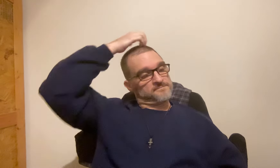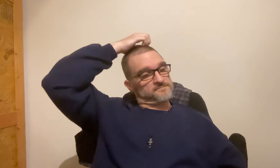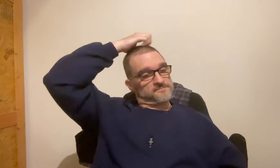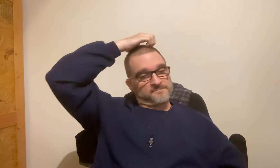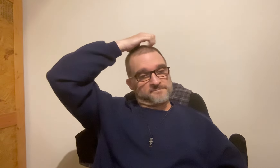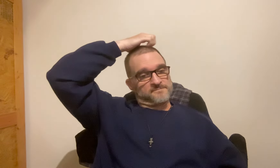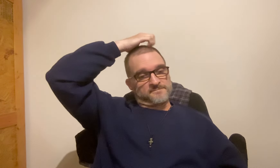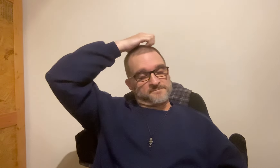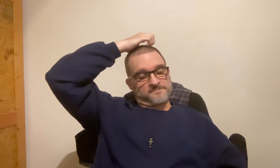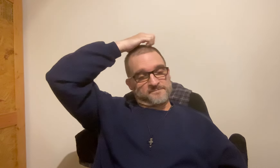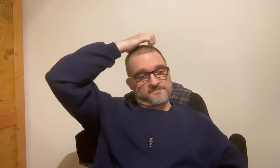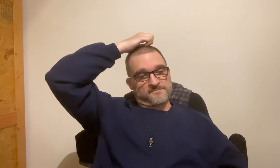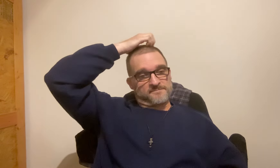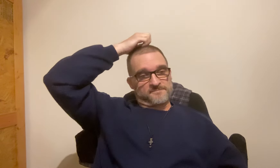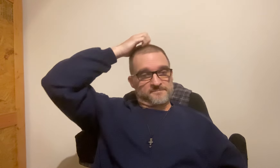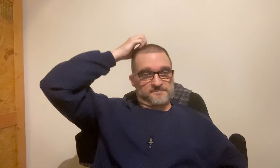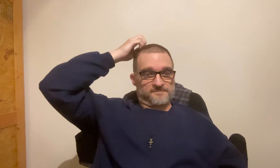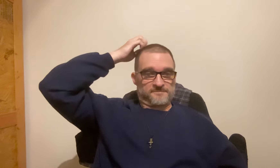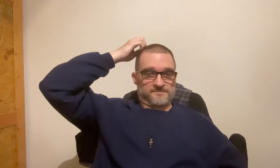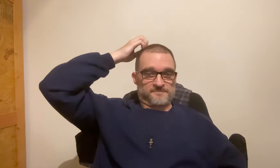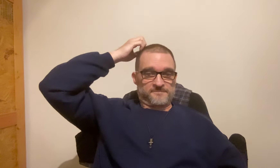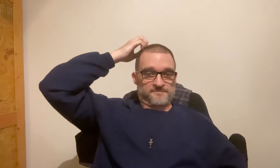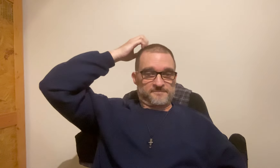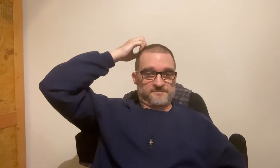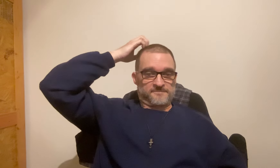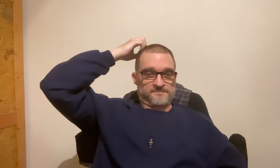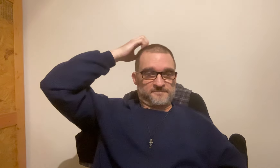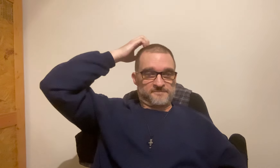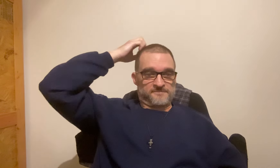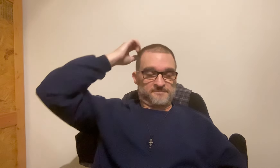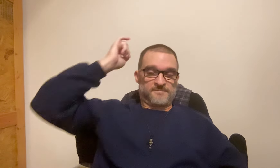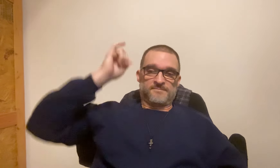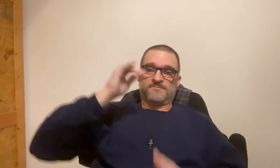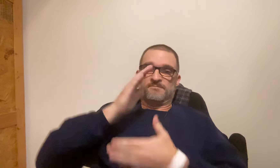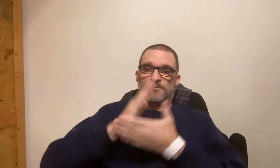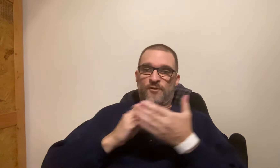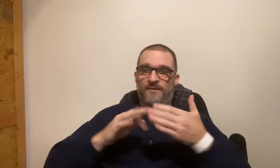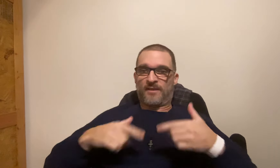*The irony of it*